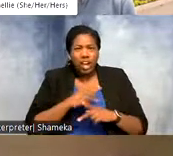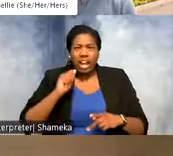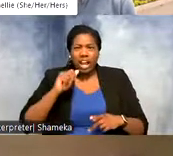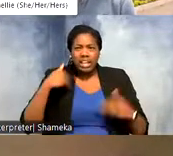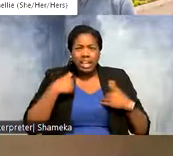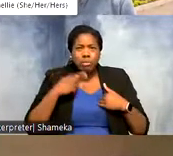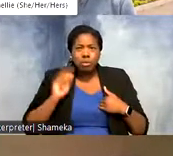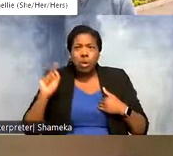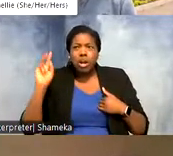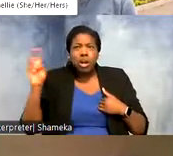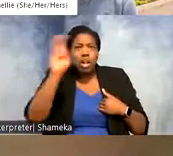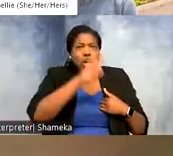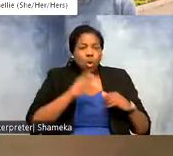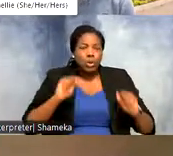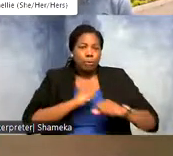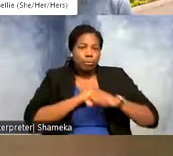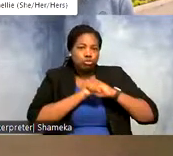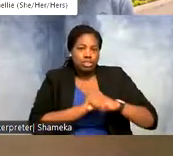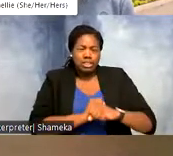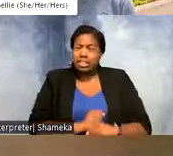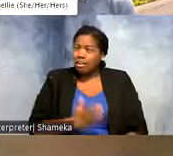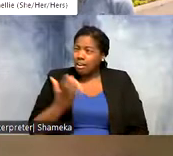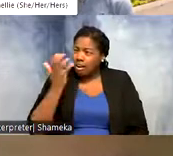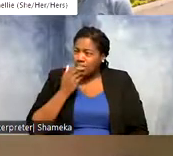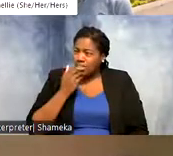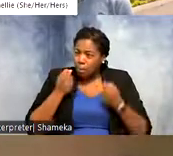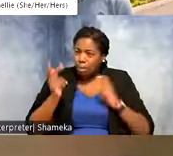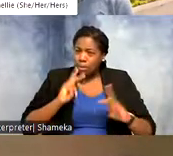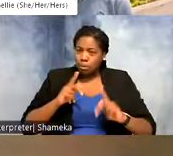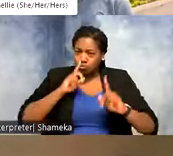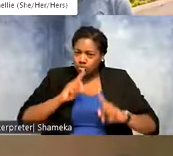we can help protect them. >>Shellie: That is awesome and so many people have responded in the chat that it